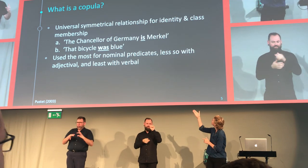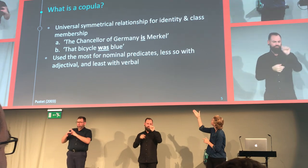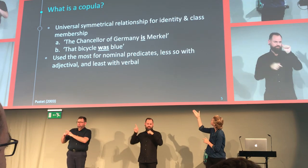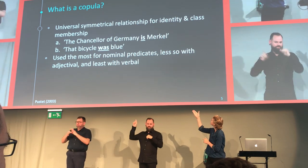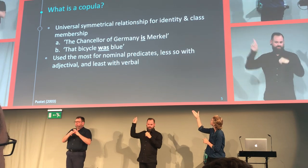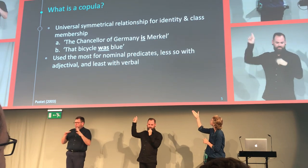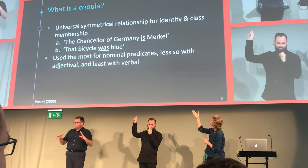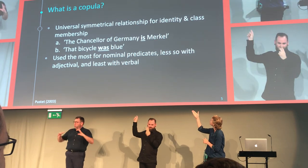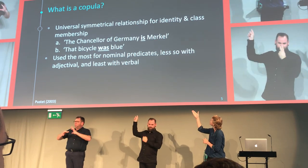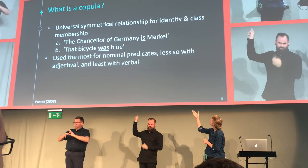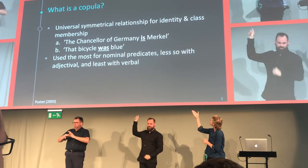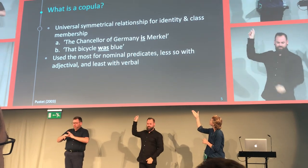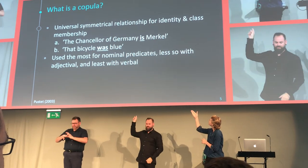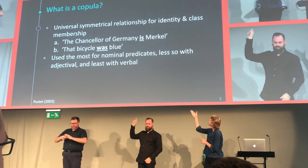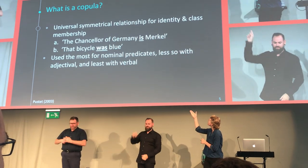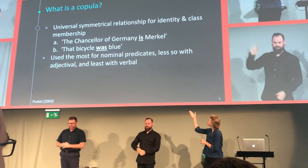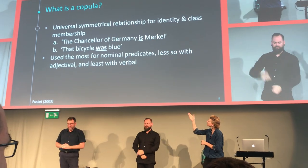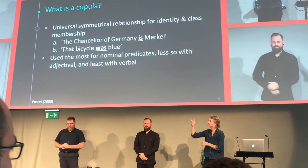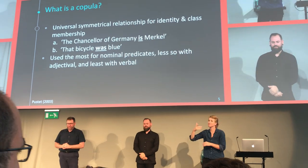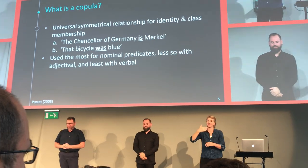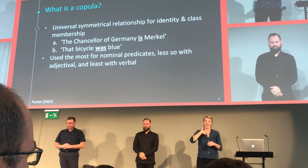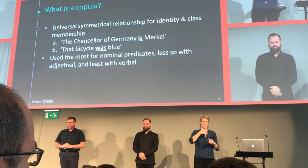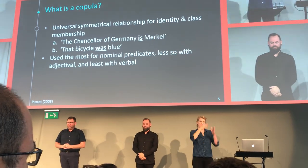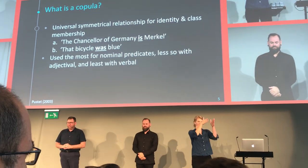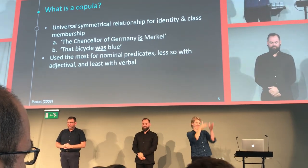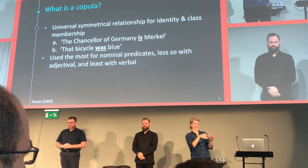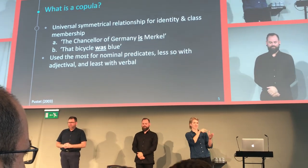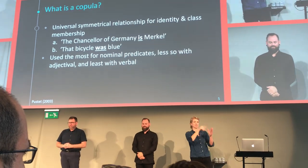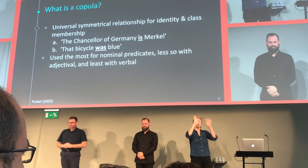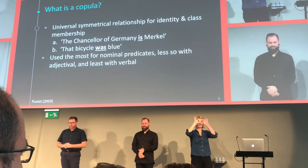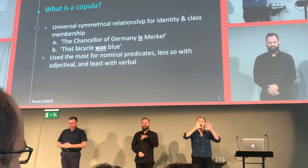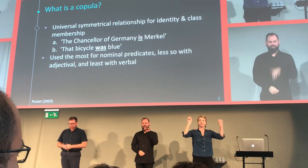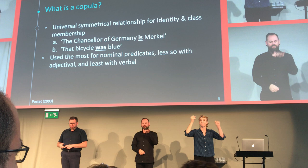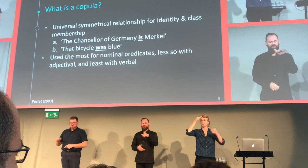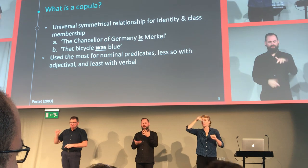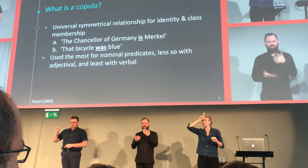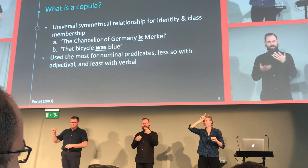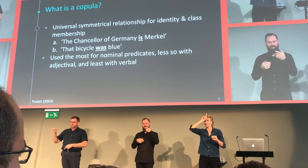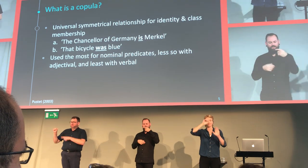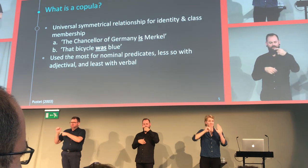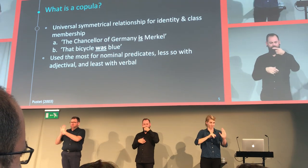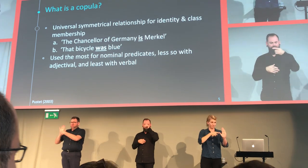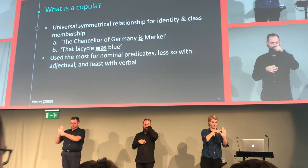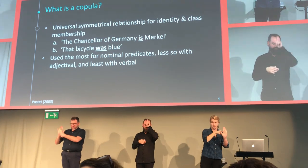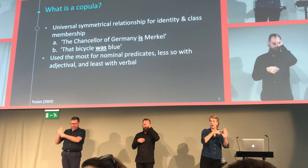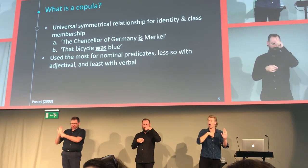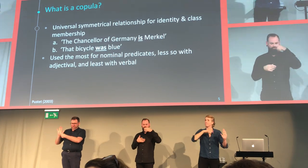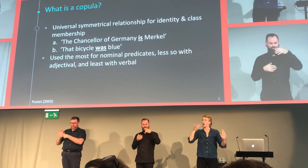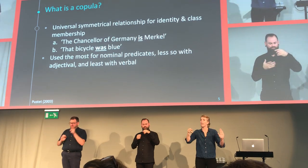Let's look at example A on the slide. There is an individual, the chancellor of Germany,